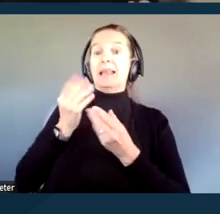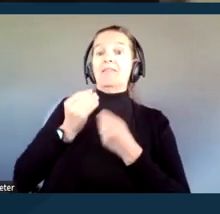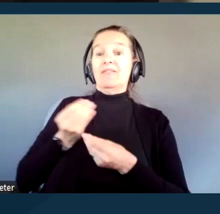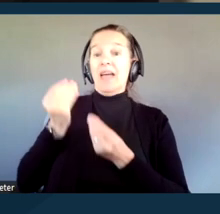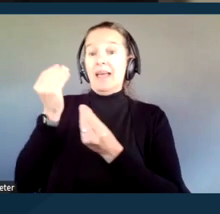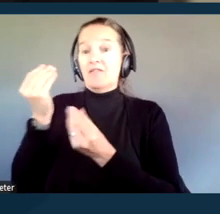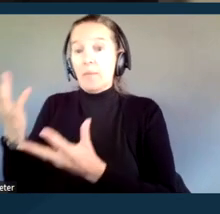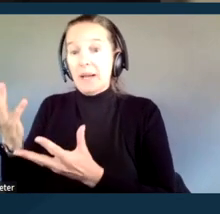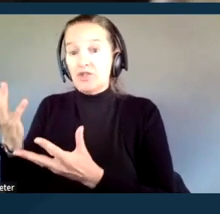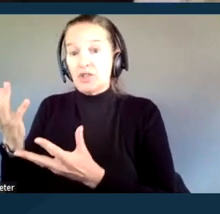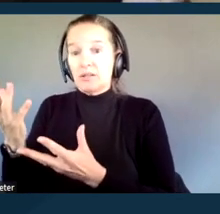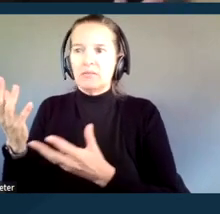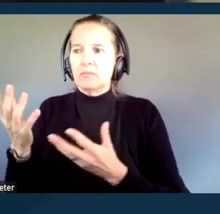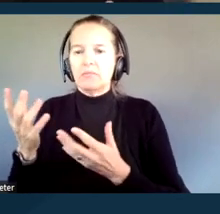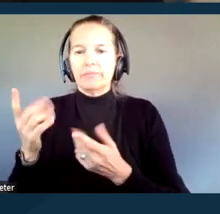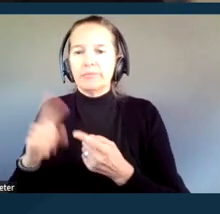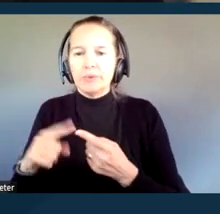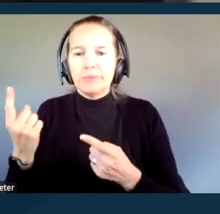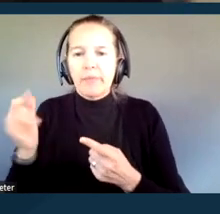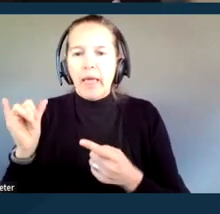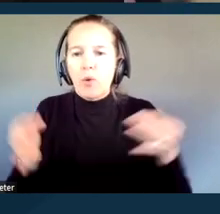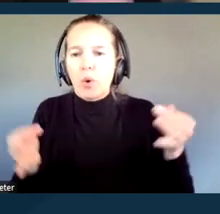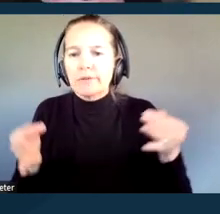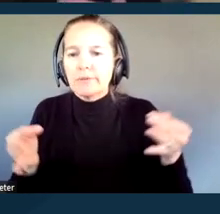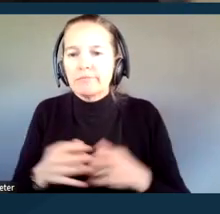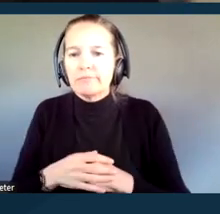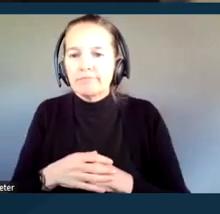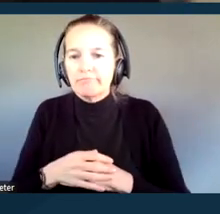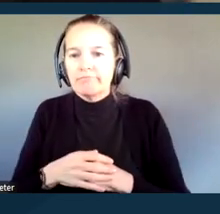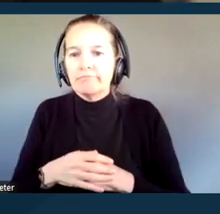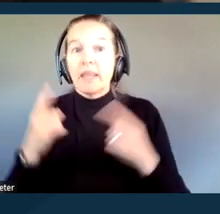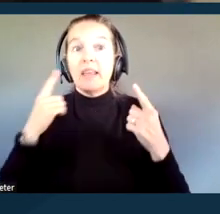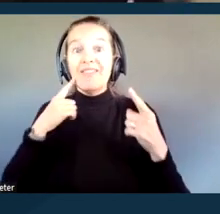like the courts. Effective communication is absolutely essential